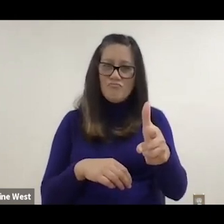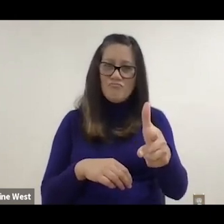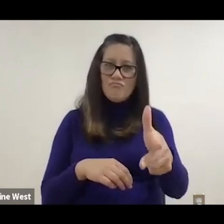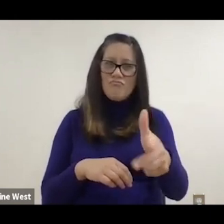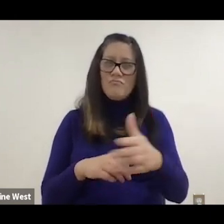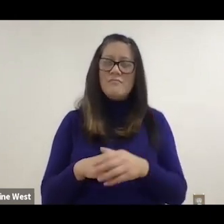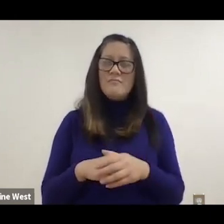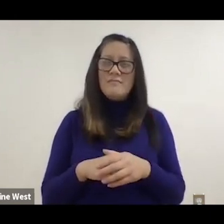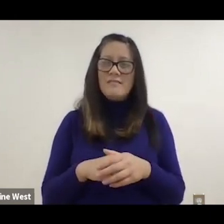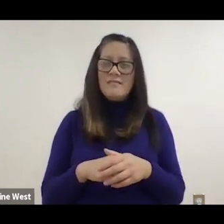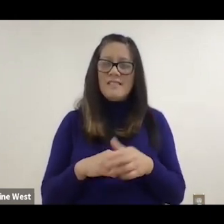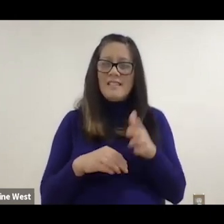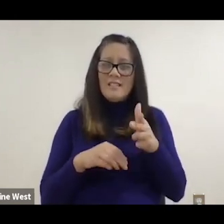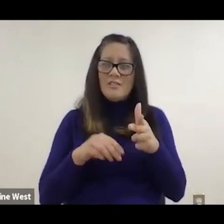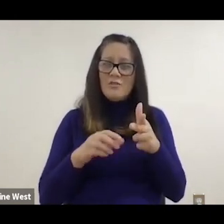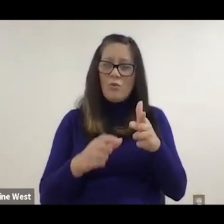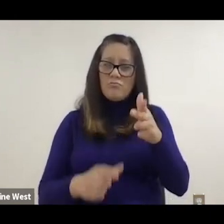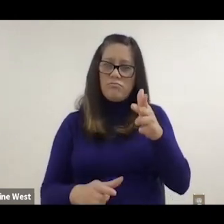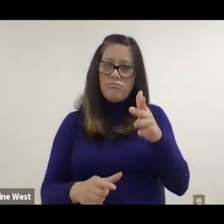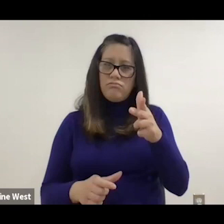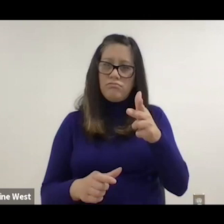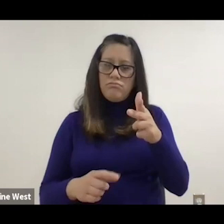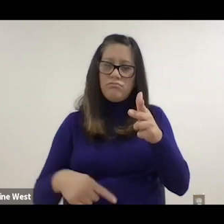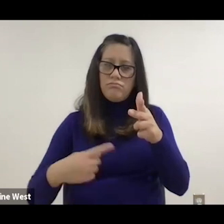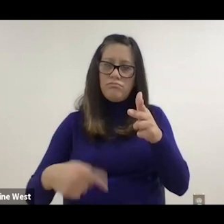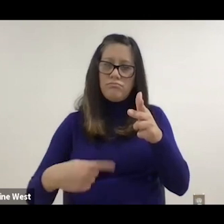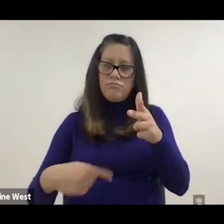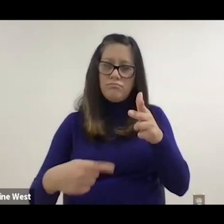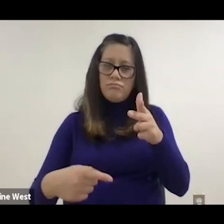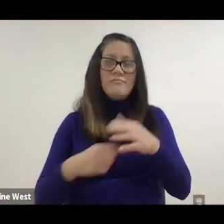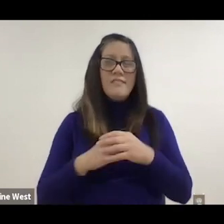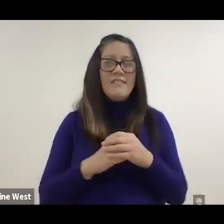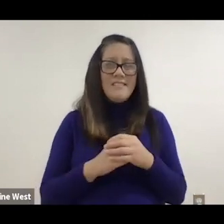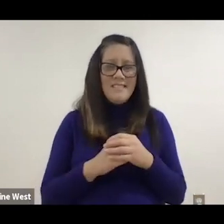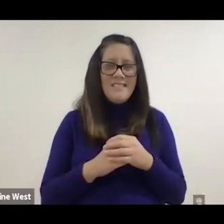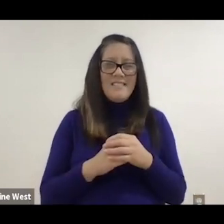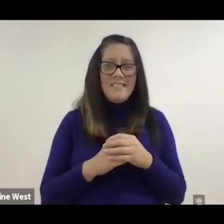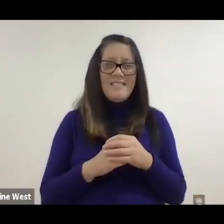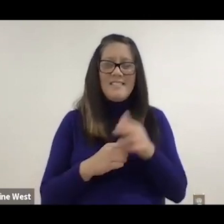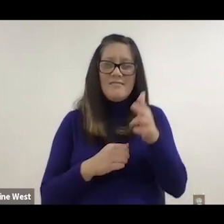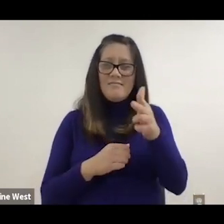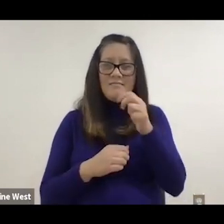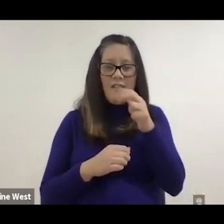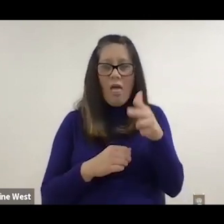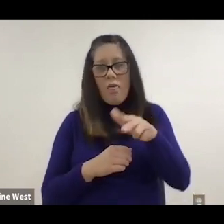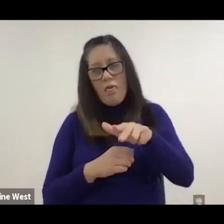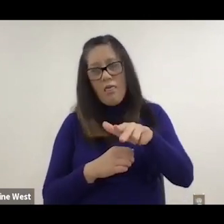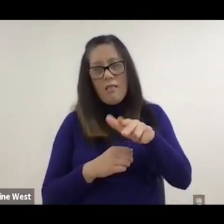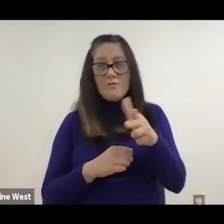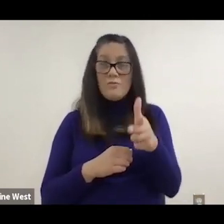You got basically one wheel on the curb and when will below the curb and it stays up the entire time.